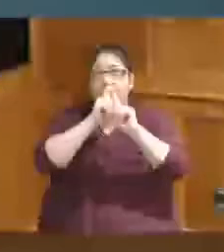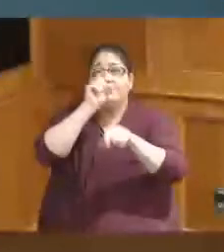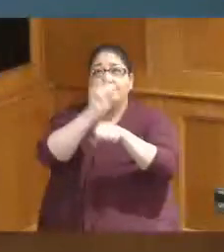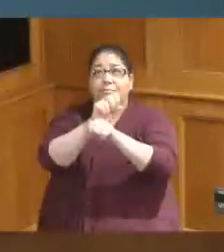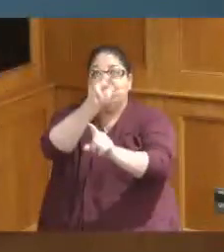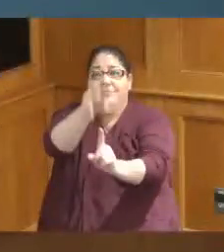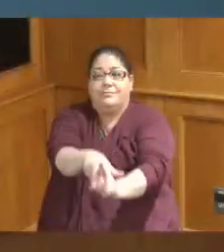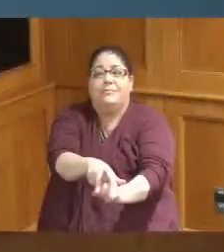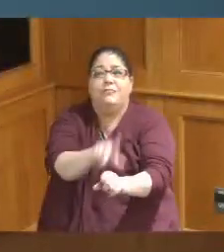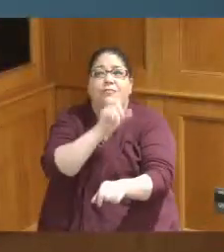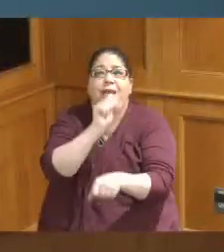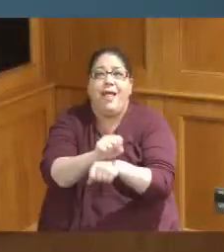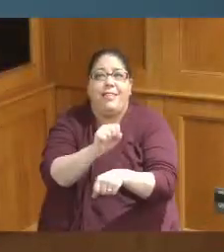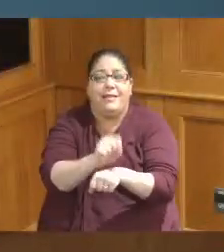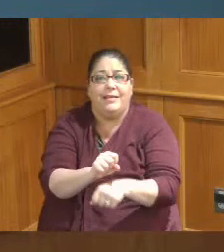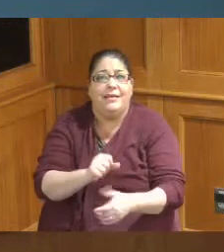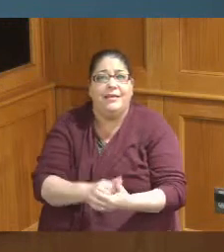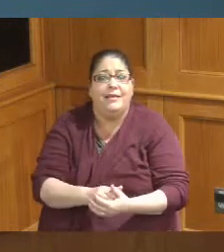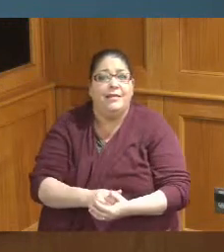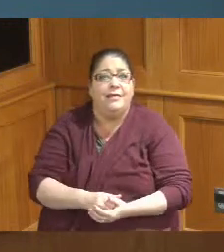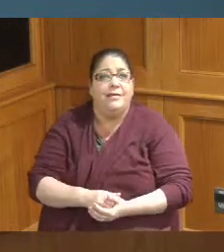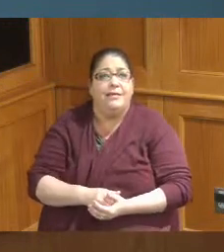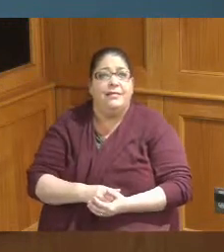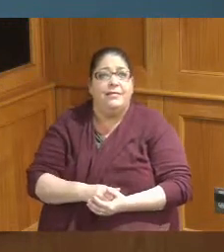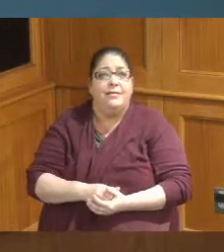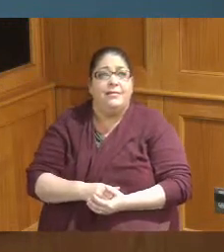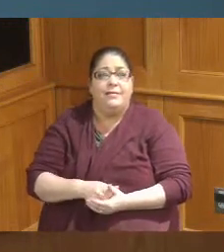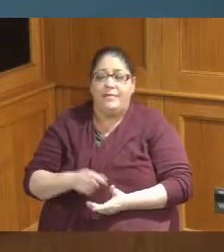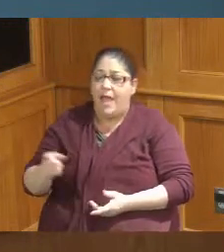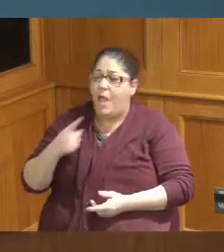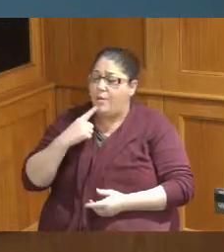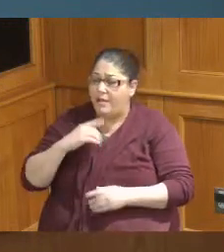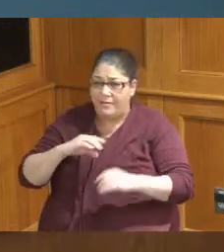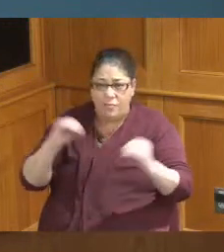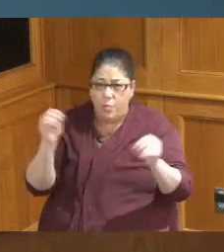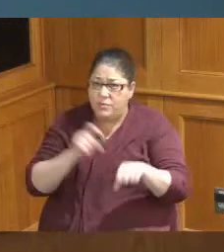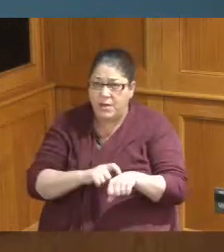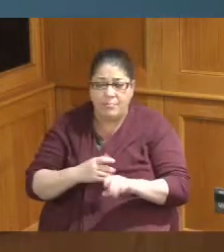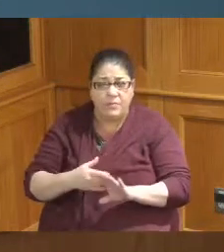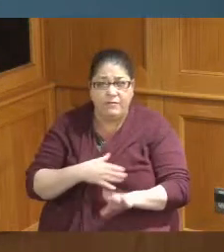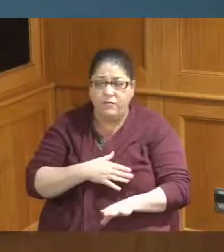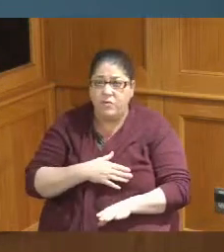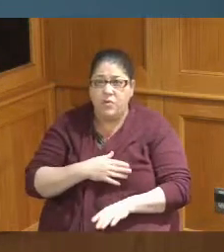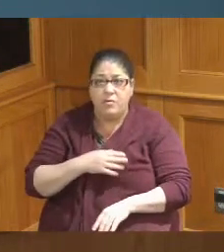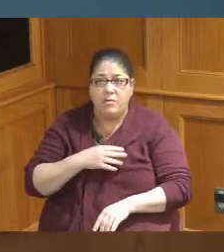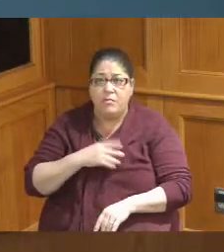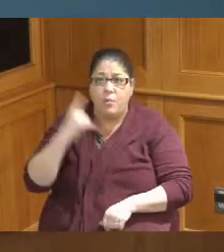thing people sometimes they got a no time they were getting no time and at least one time maybe